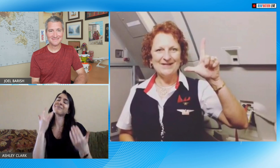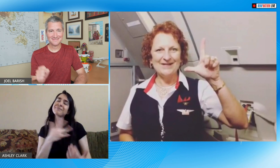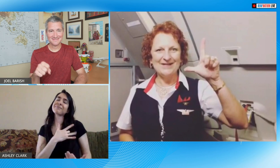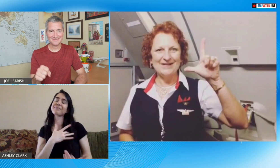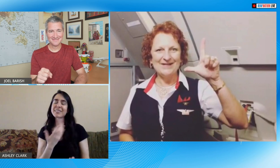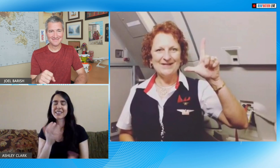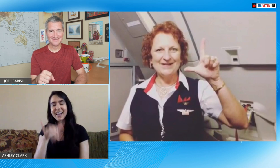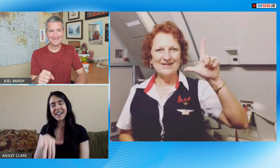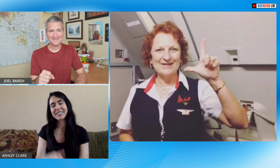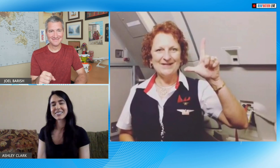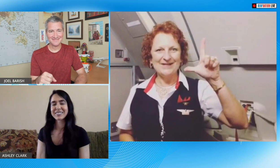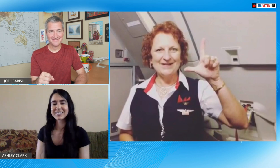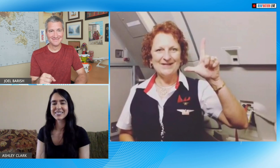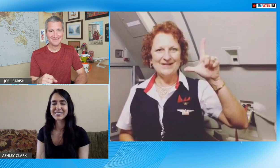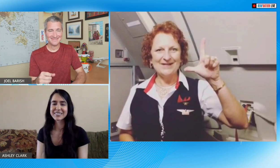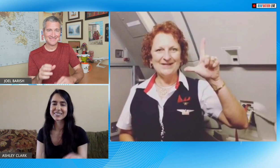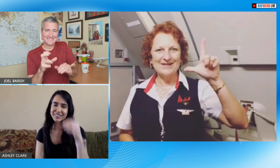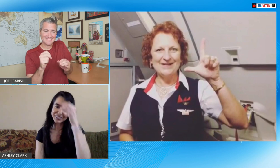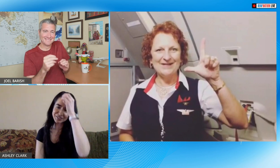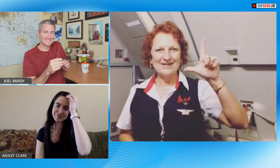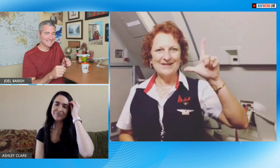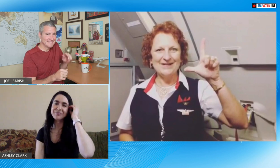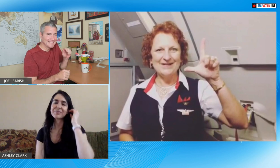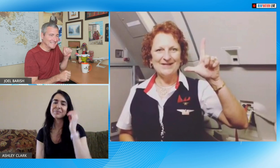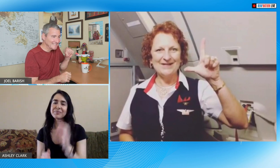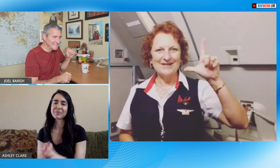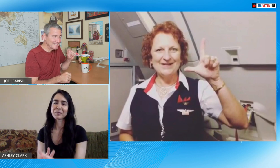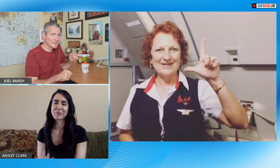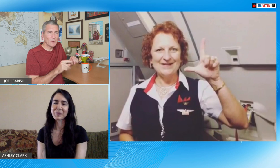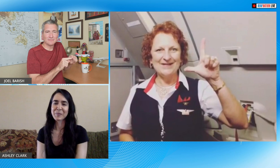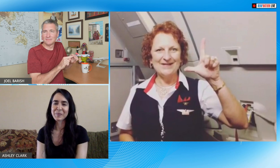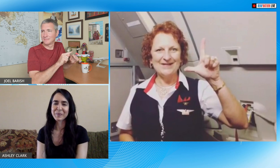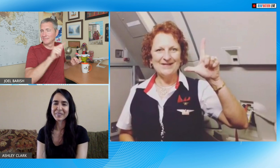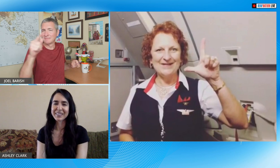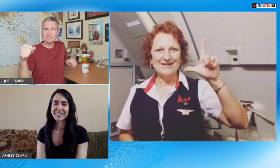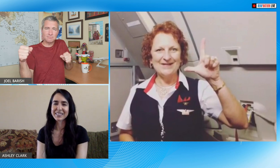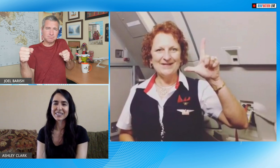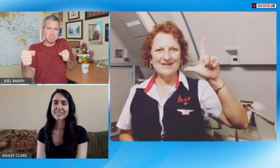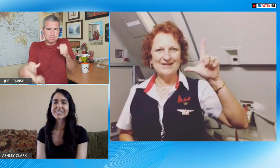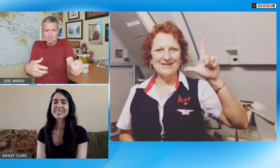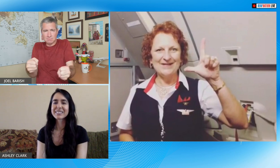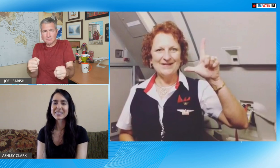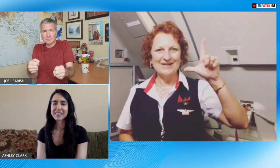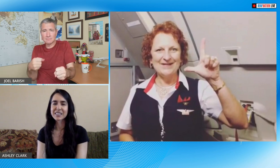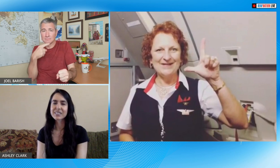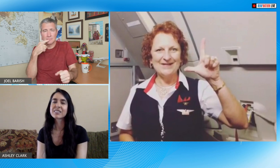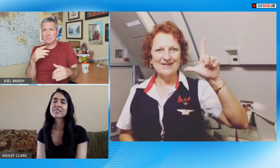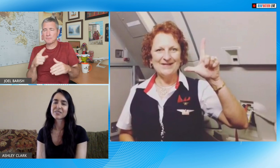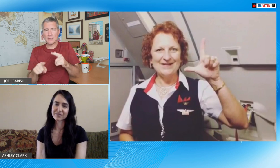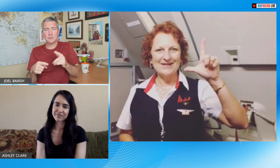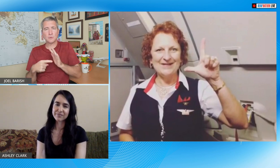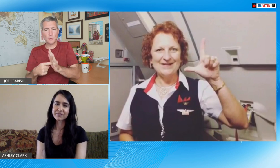effort and that can make a deaf person's day absolutely even if it is hey your